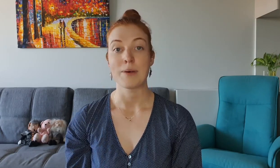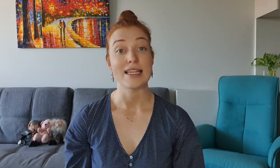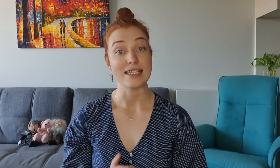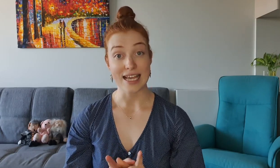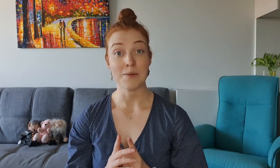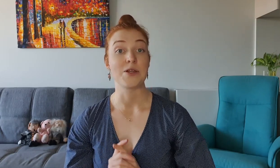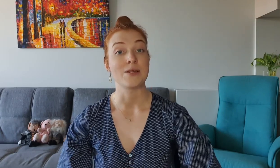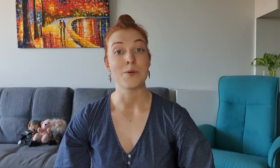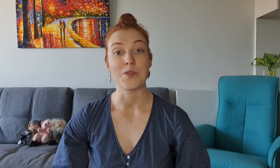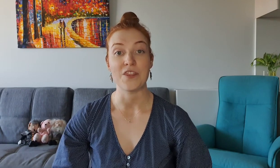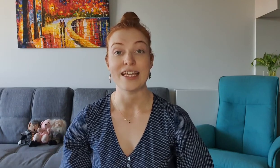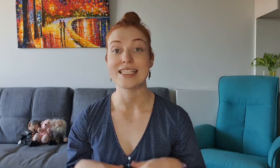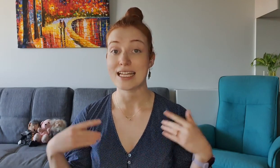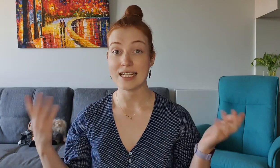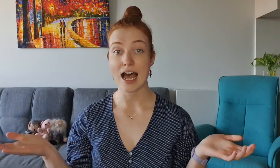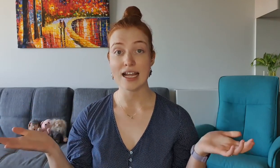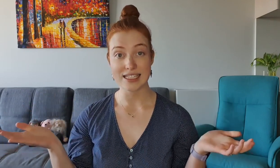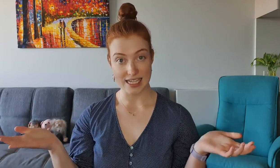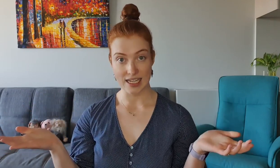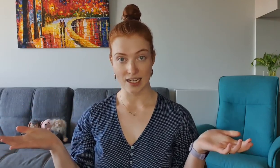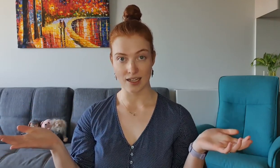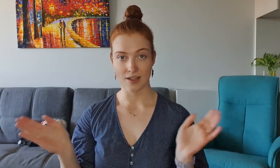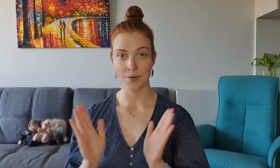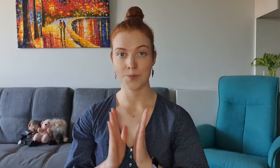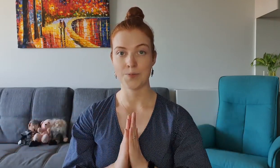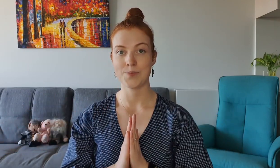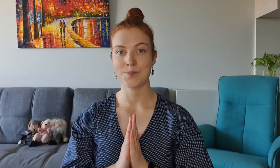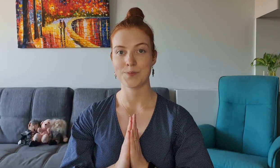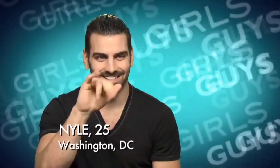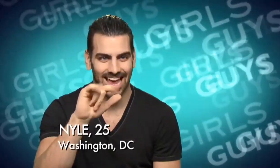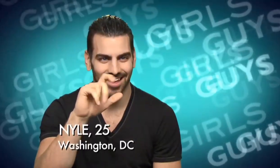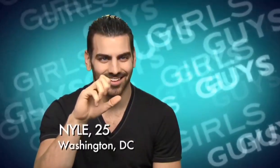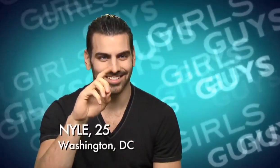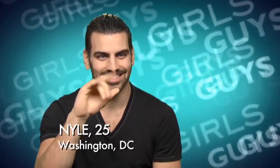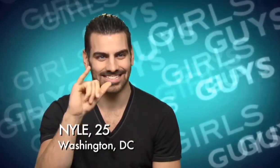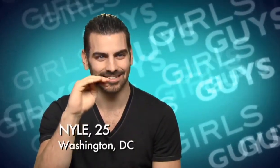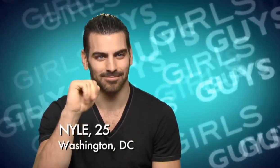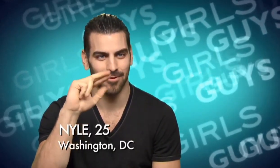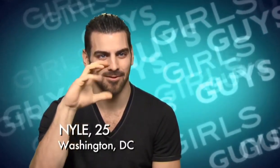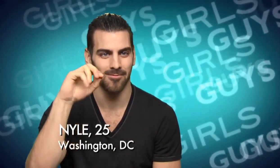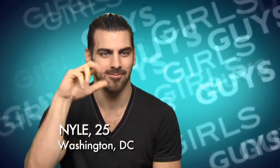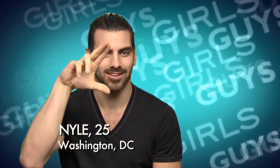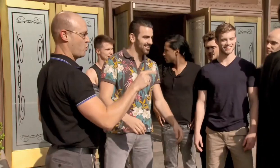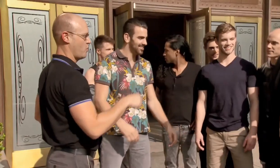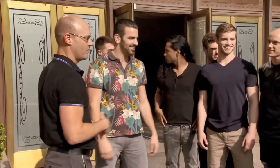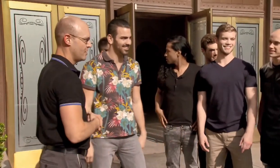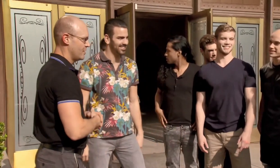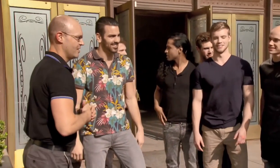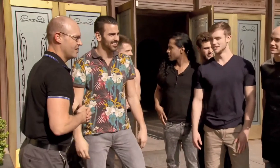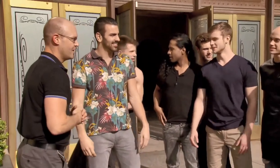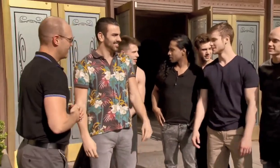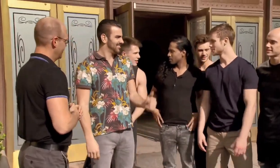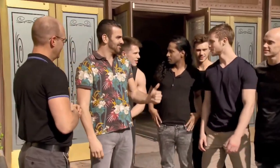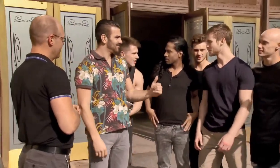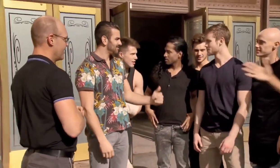But the second most important thing is that Nyle's here! My name is Nyle DiMarco, I'm a fourth generation Deaf individual